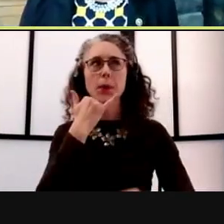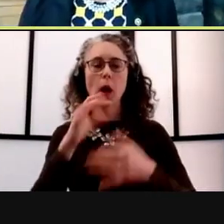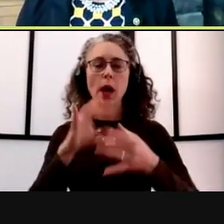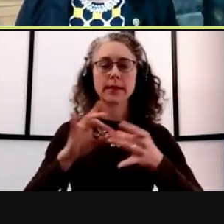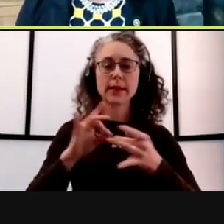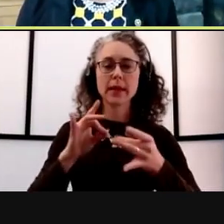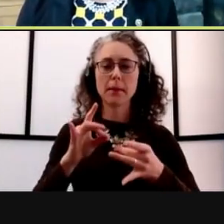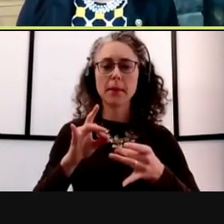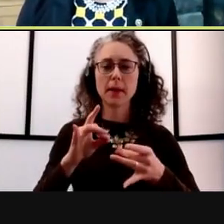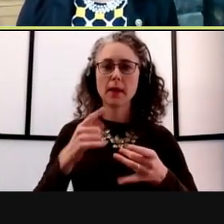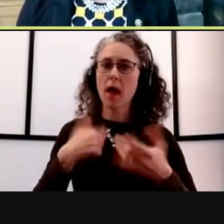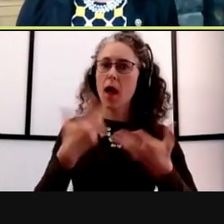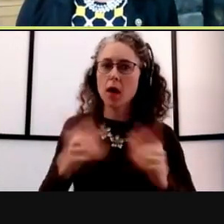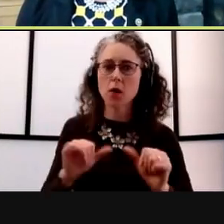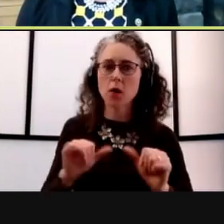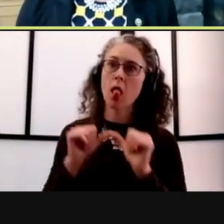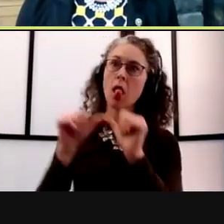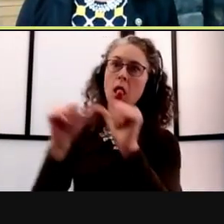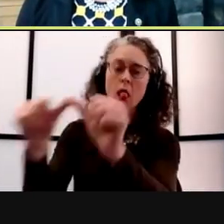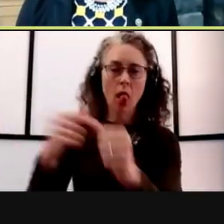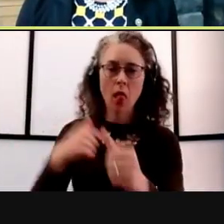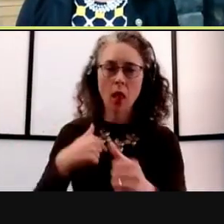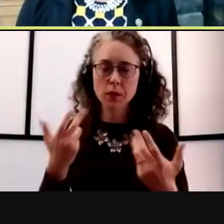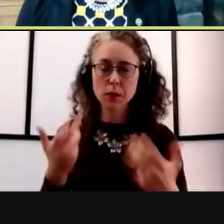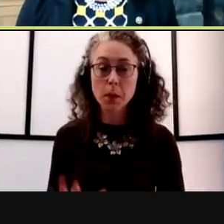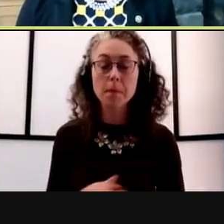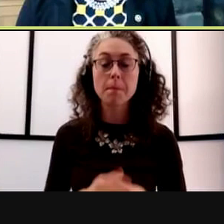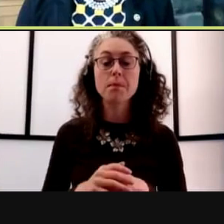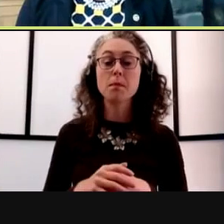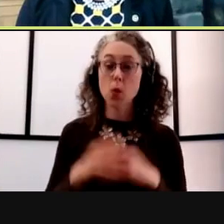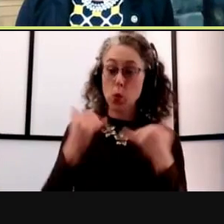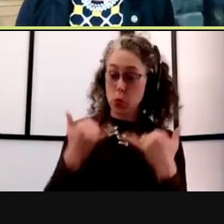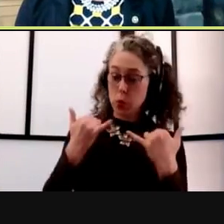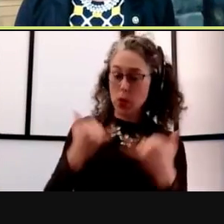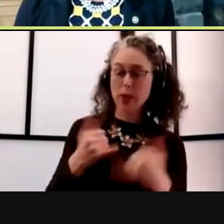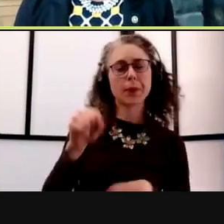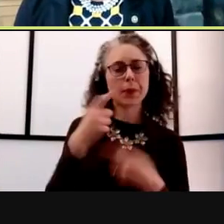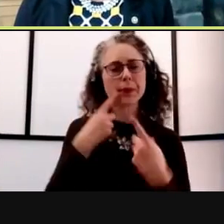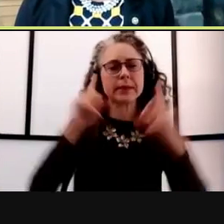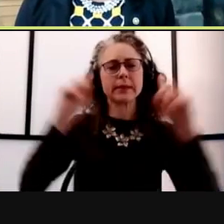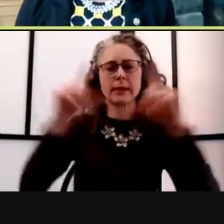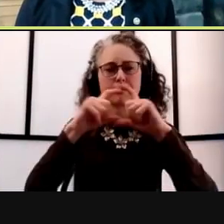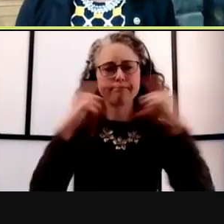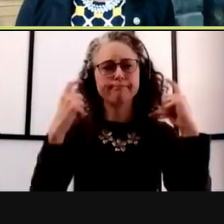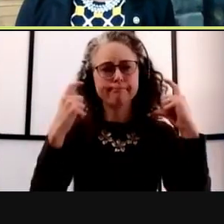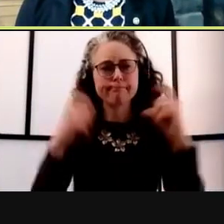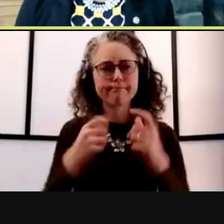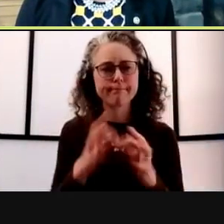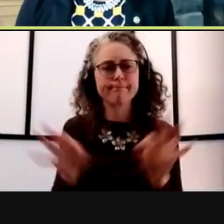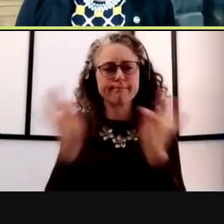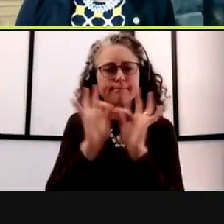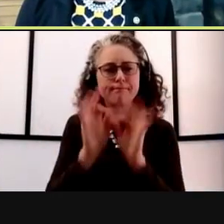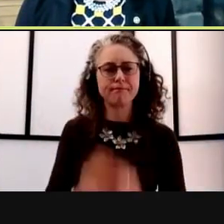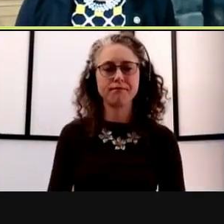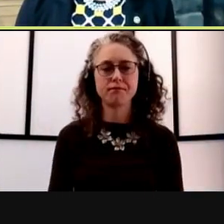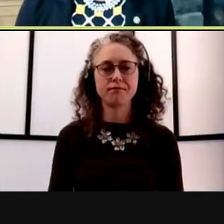for an extended period of time. But in the meantime they're extremely effective. So I think we have a few more questions here